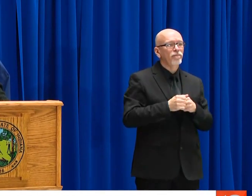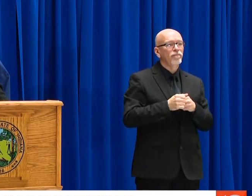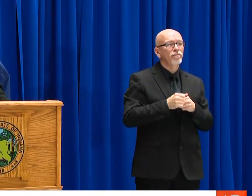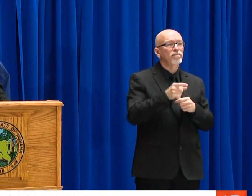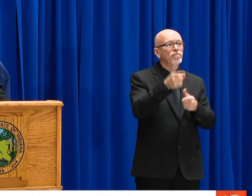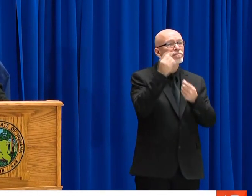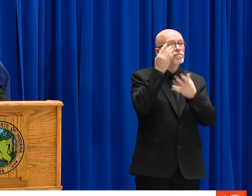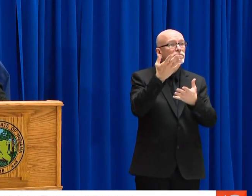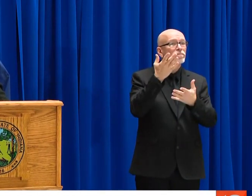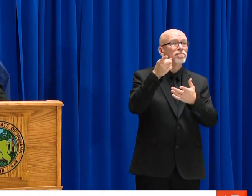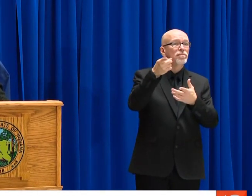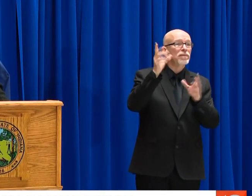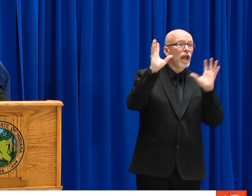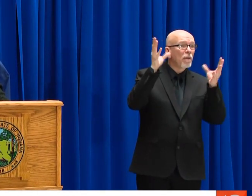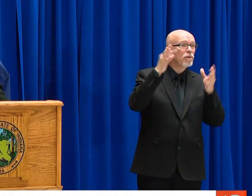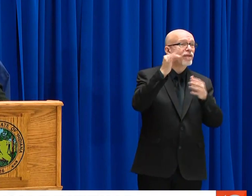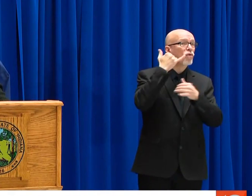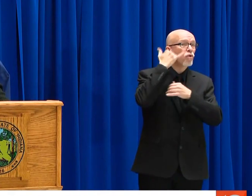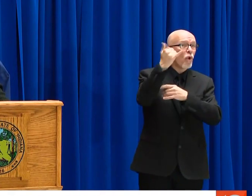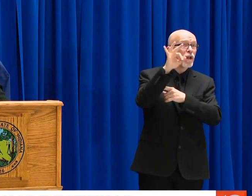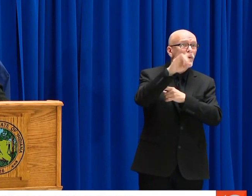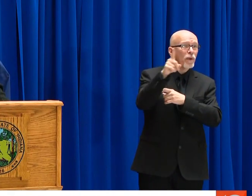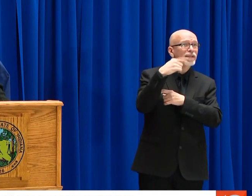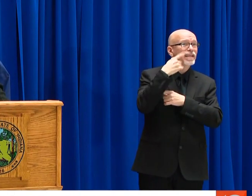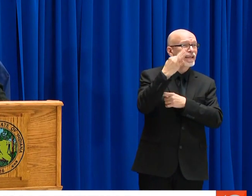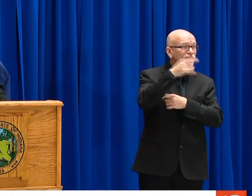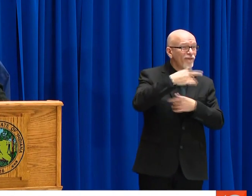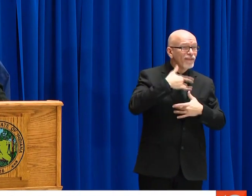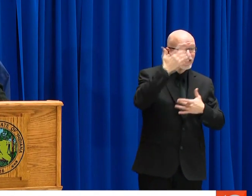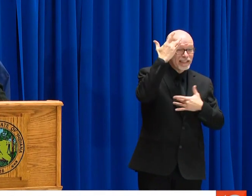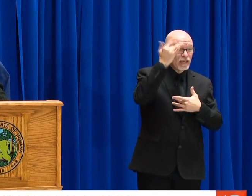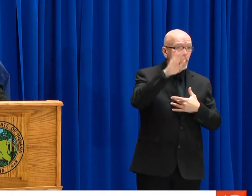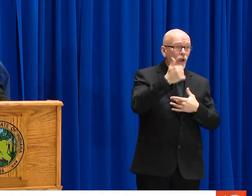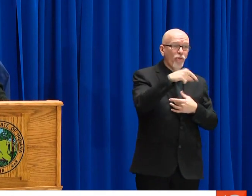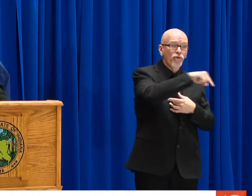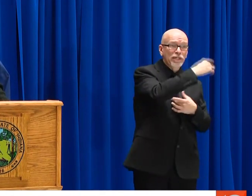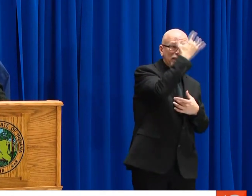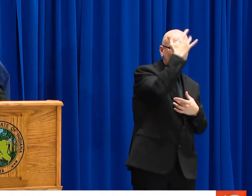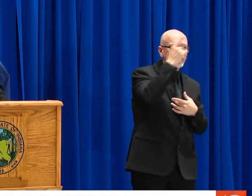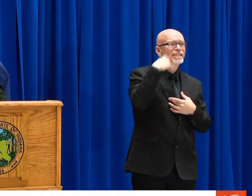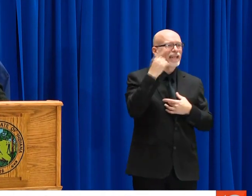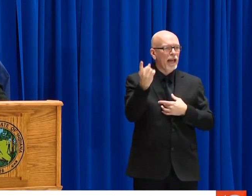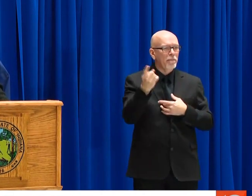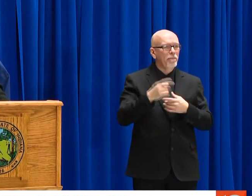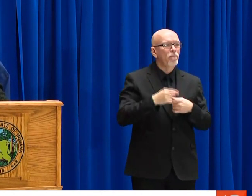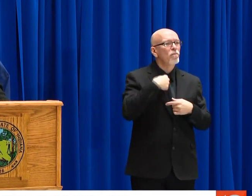MOST INFORMATION WE CAN GET, THE BETTER FOR EVERYONE. HELP KEEP EVERYONE SAFE BY TELLING DISPATCHERS IF YOU'VE